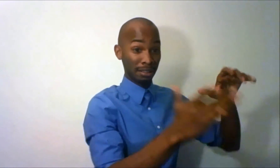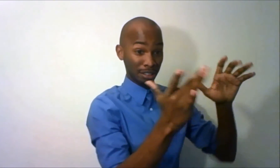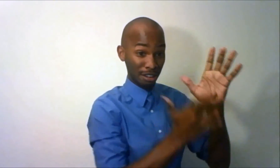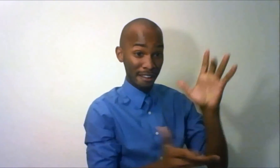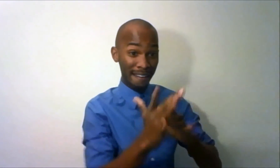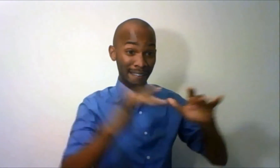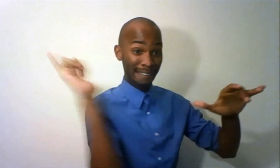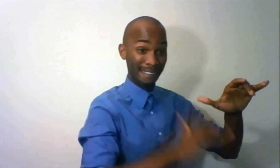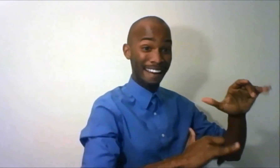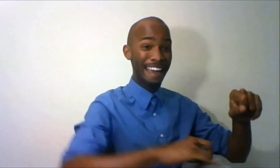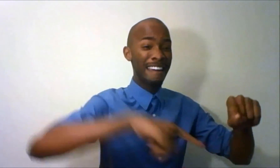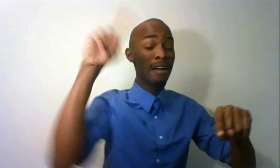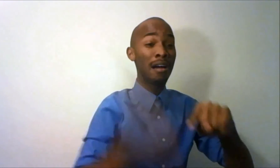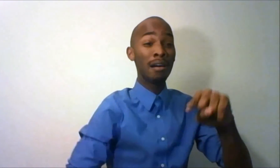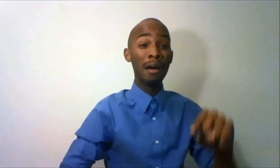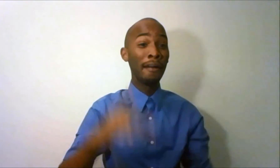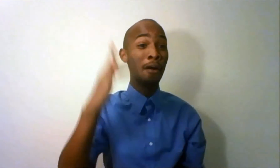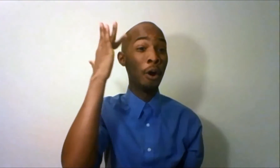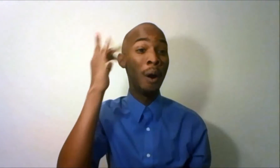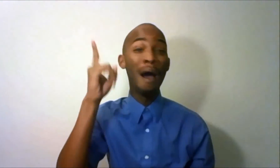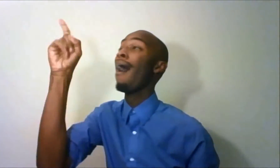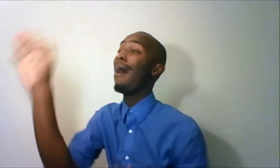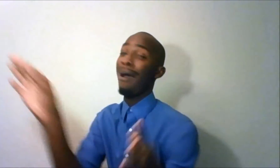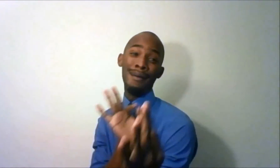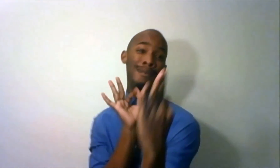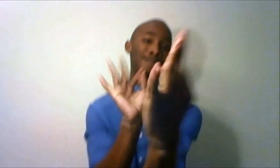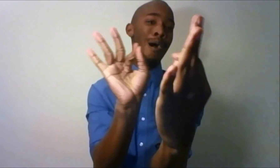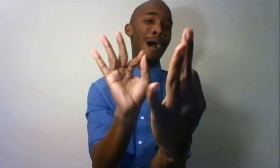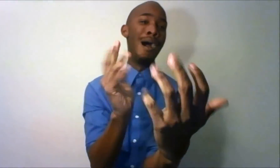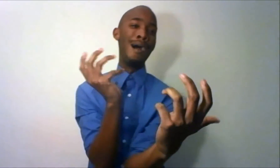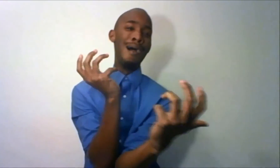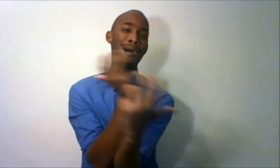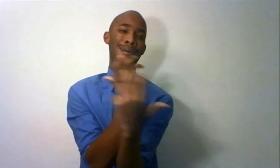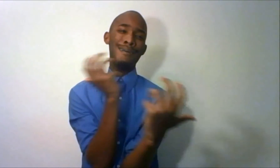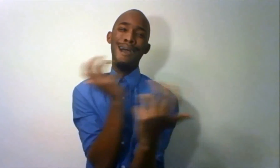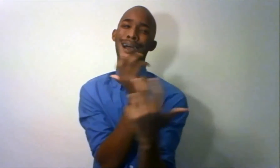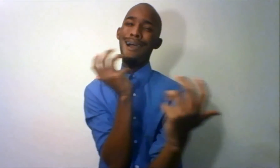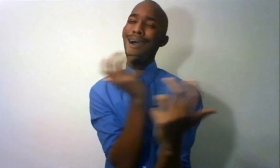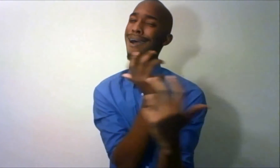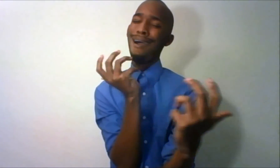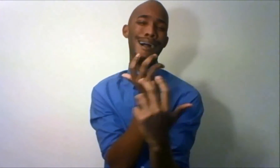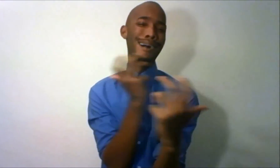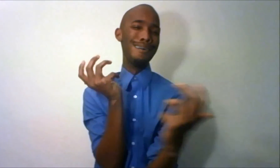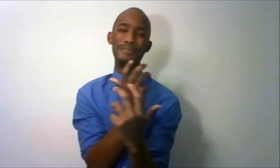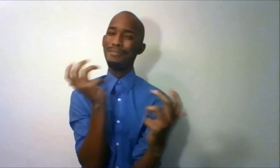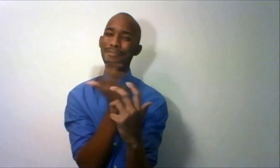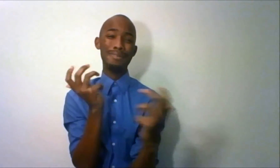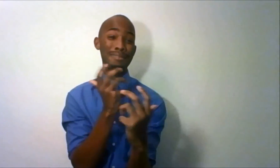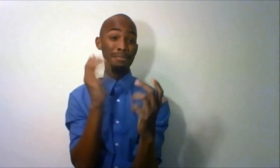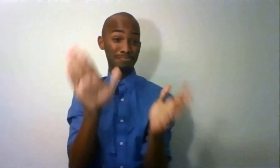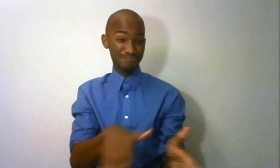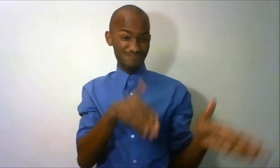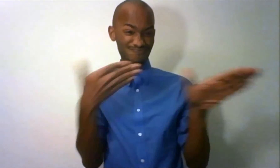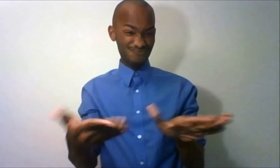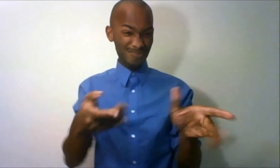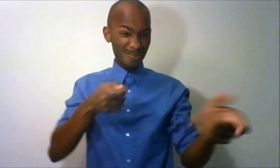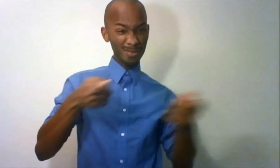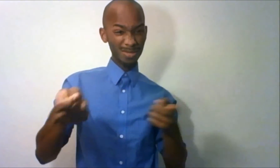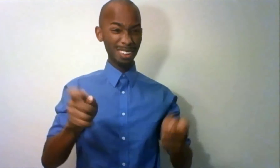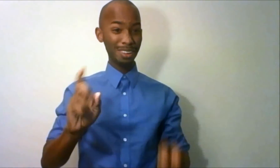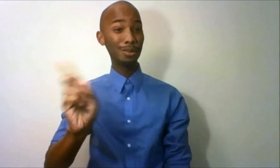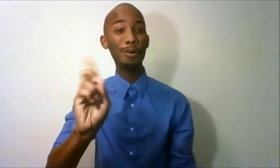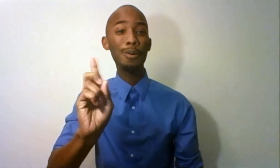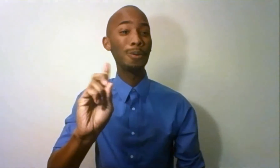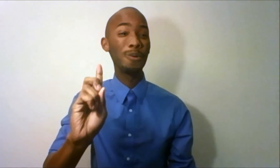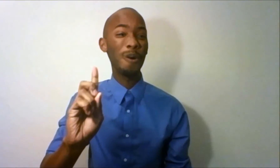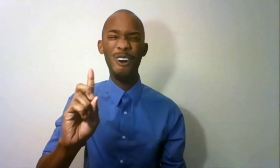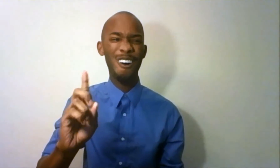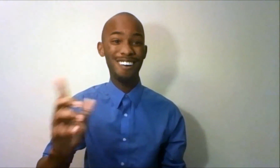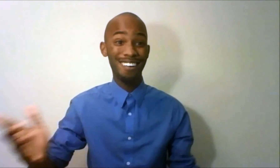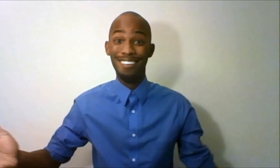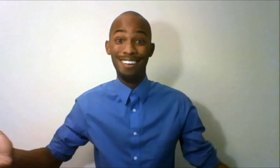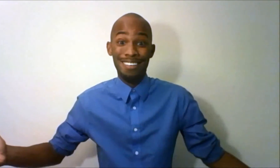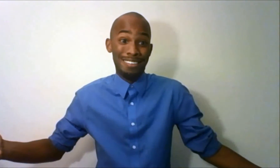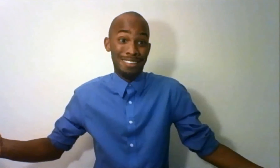His perfect love could not be overcome Now death where is your sting?